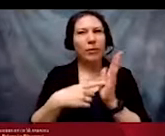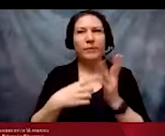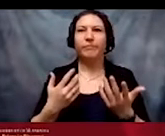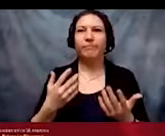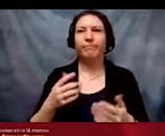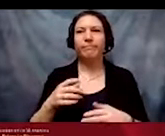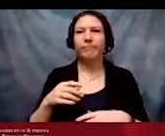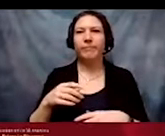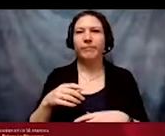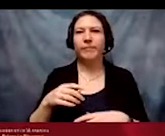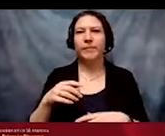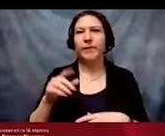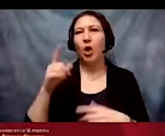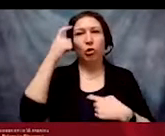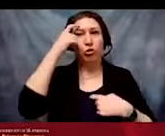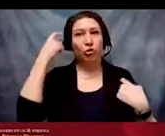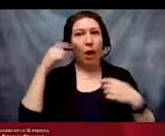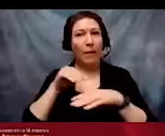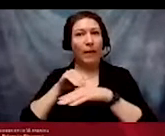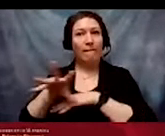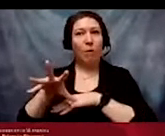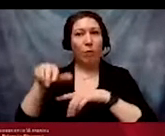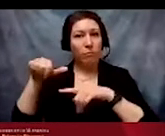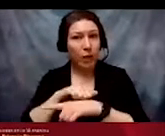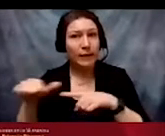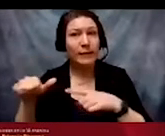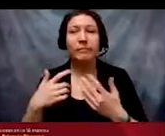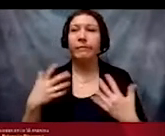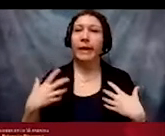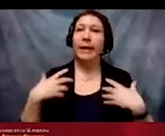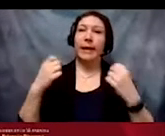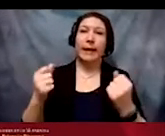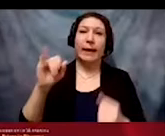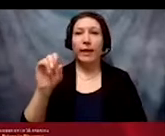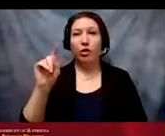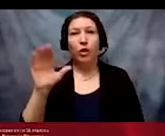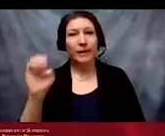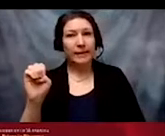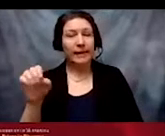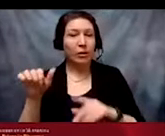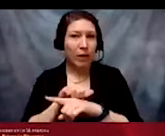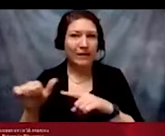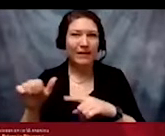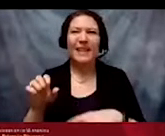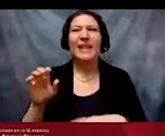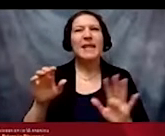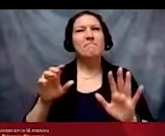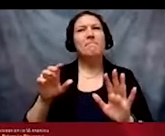includes trauma-informed practices, healing justice practices. This isn't to say that these are not